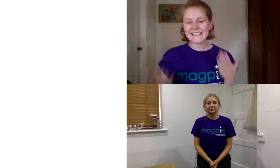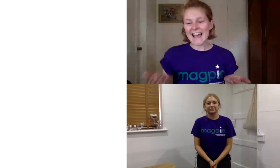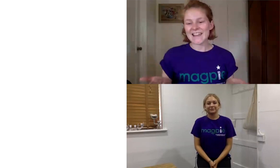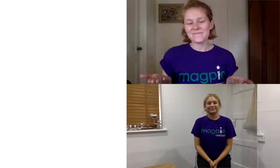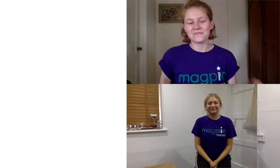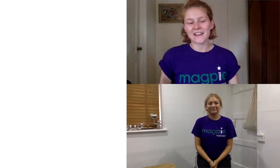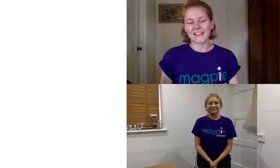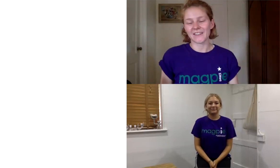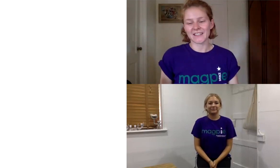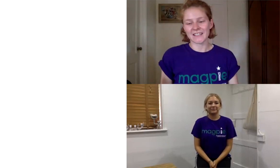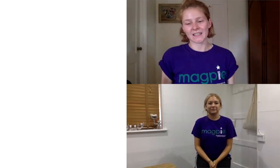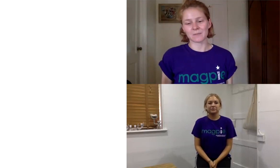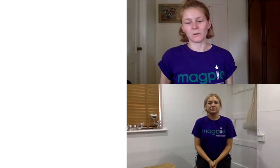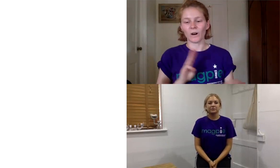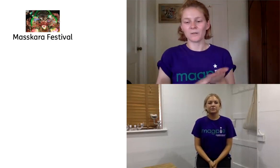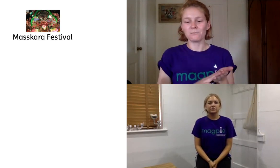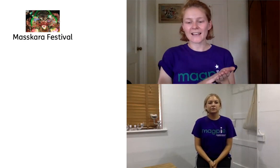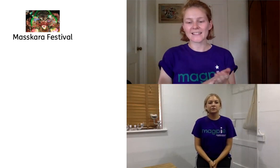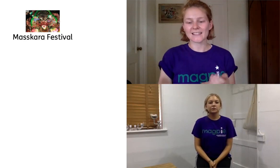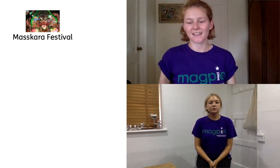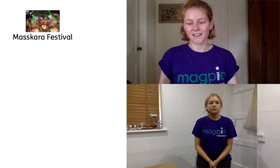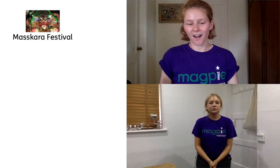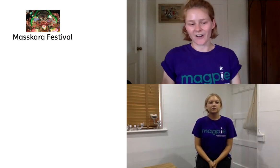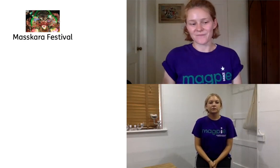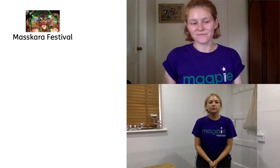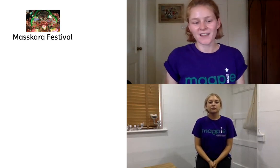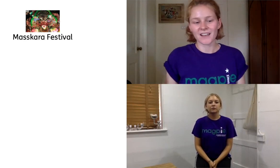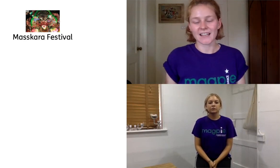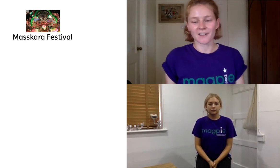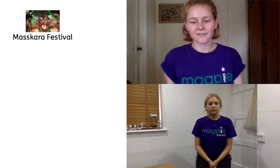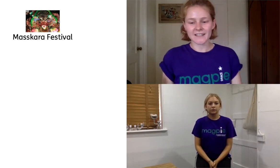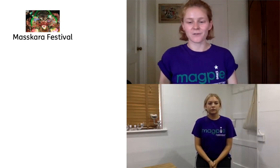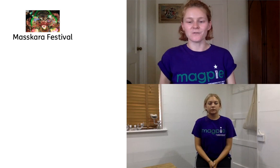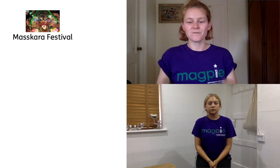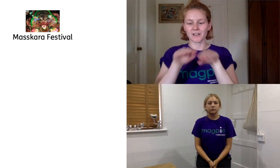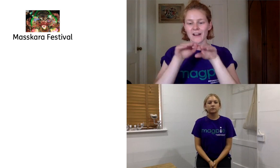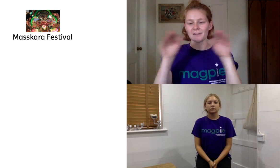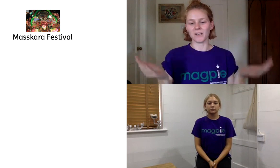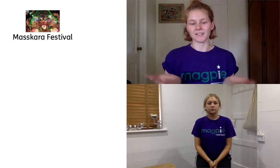today we are going to explore mass kara as our festival around the world